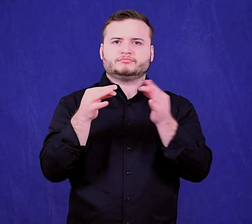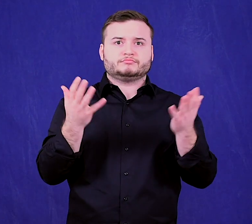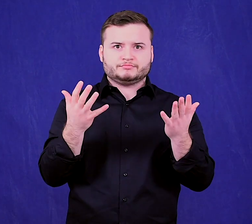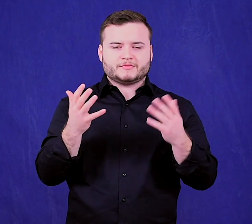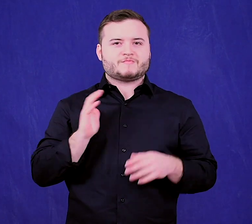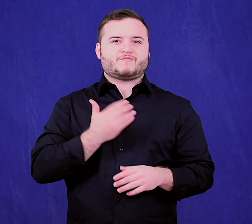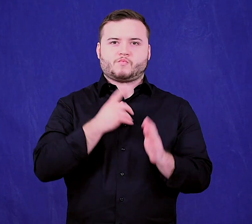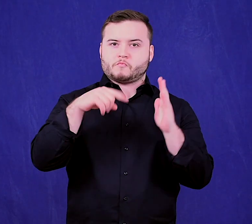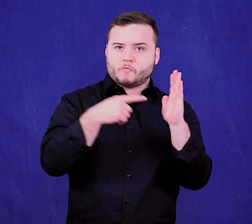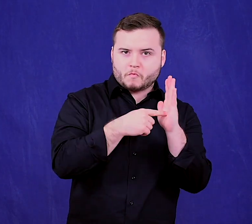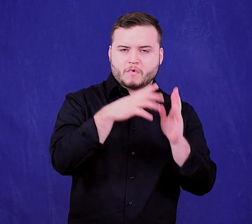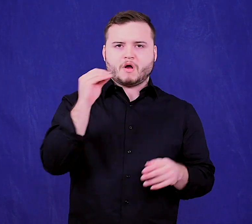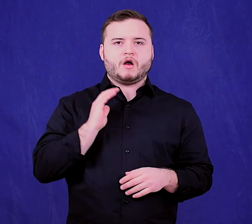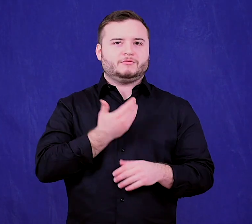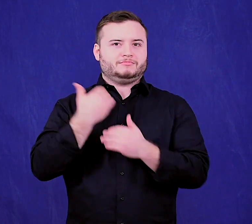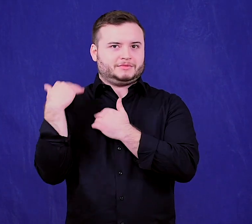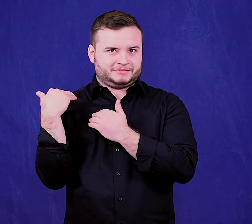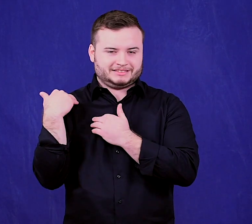responsibilities of MNCDHH,